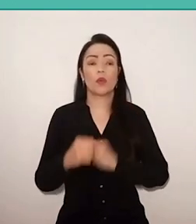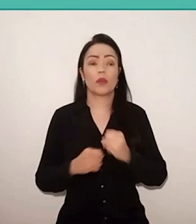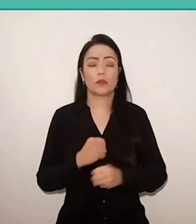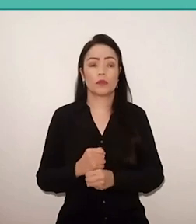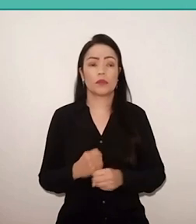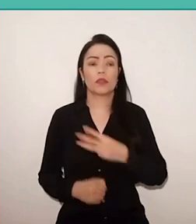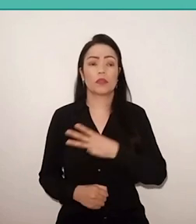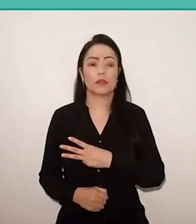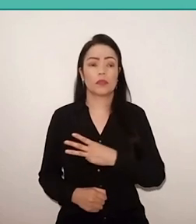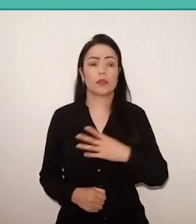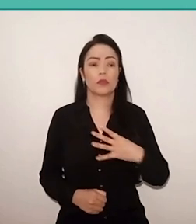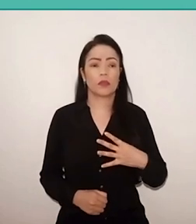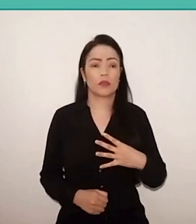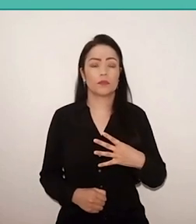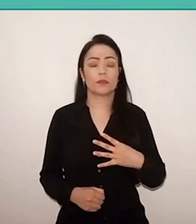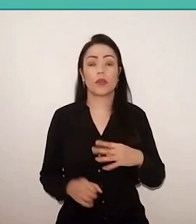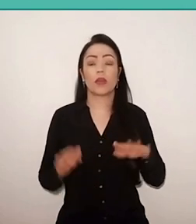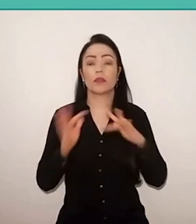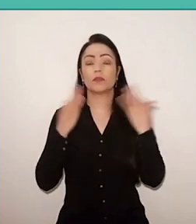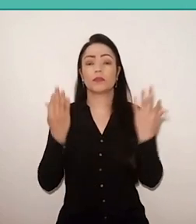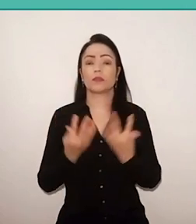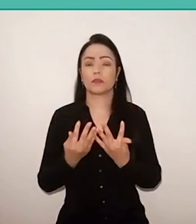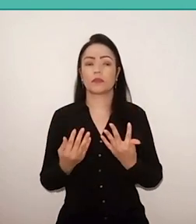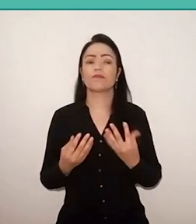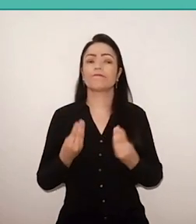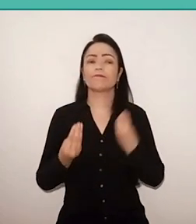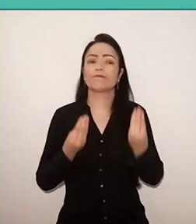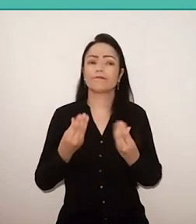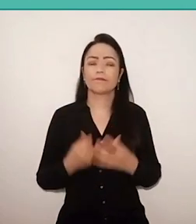This took Paulo's family, he, his brothers and mother,